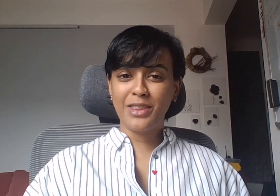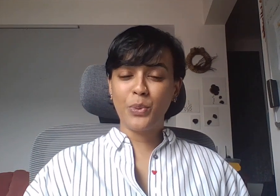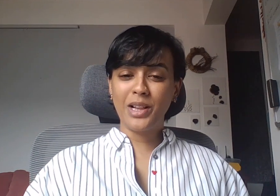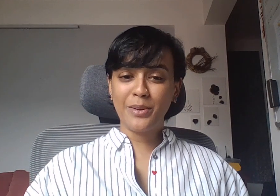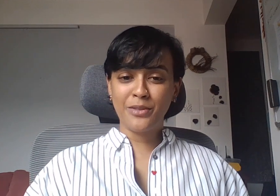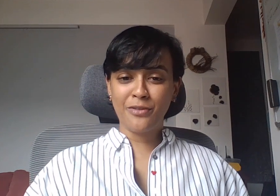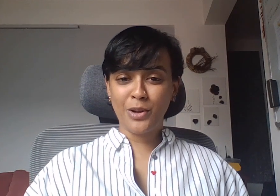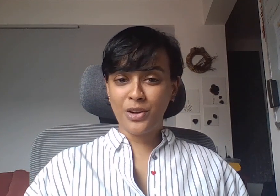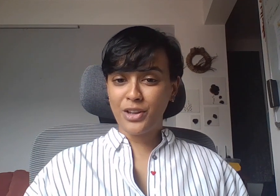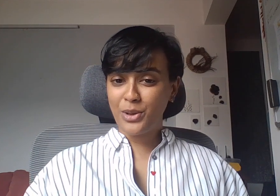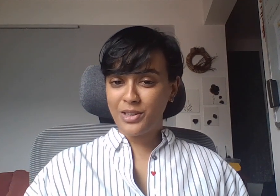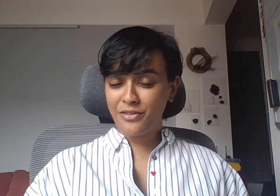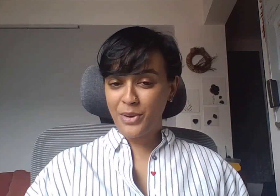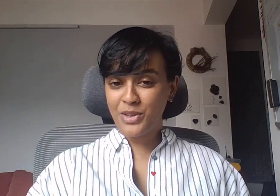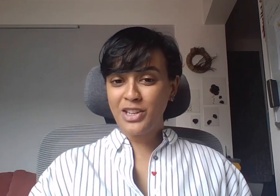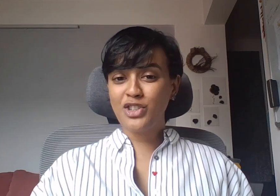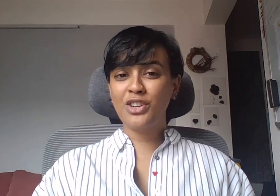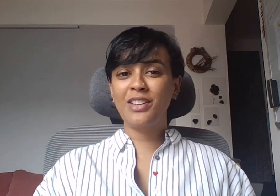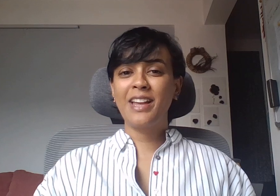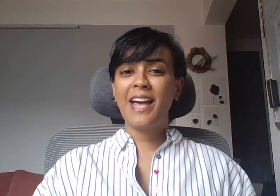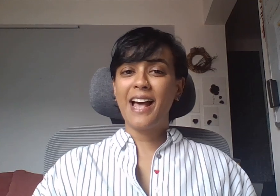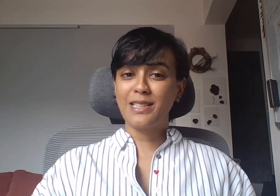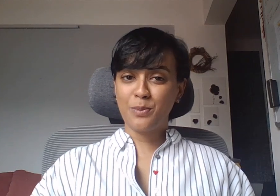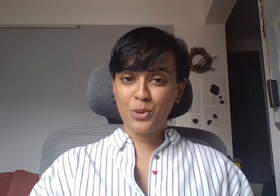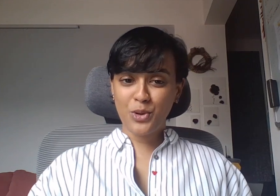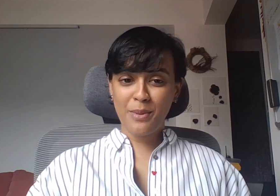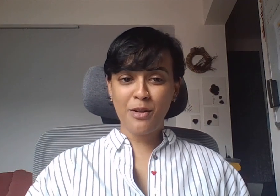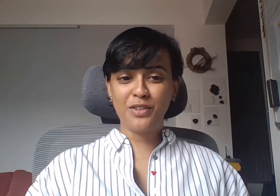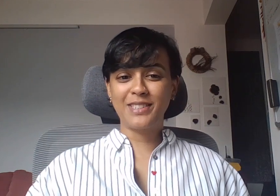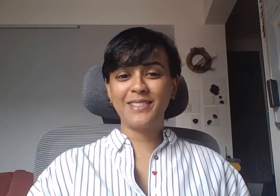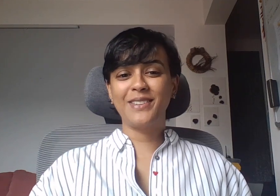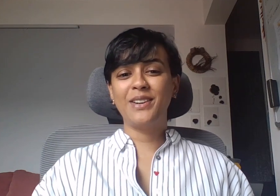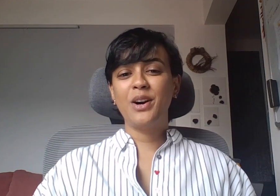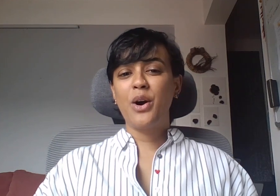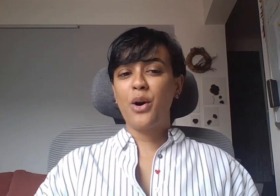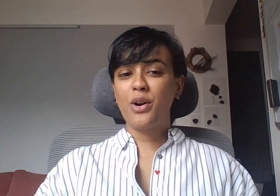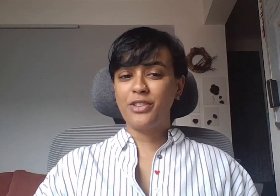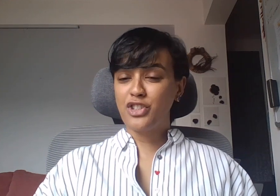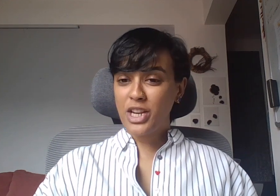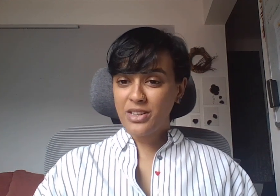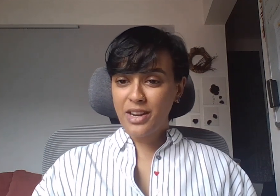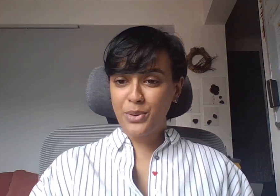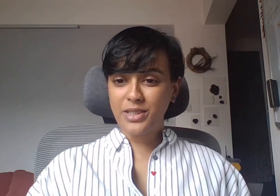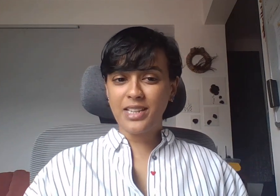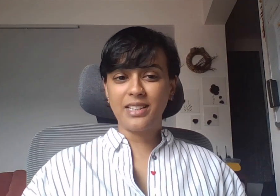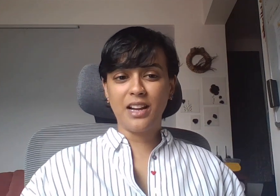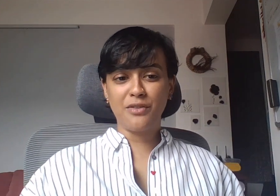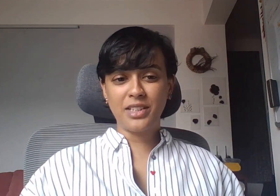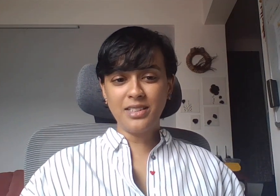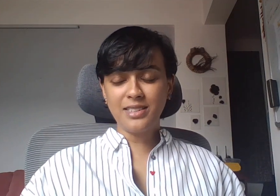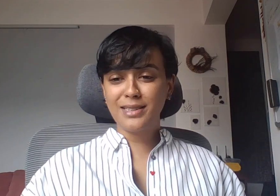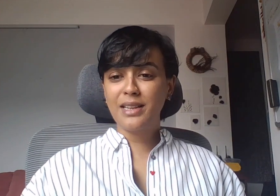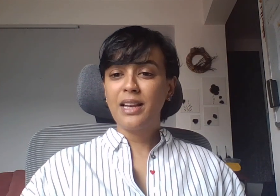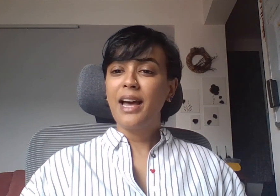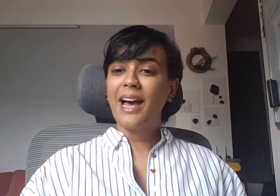the William and Flora Hewlett Foundation as a program officer on gender equity and governance.